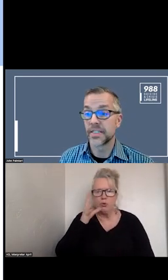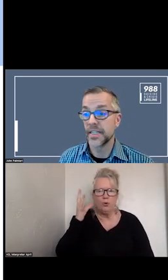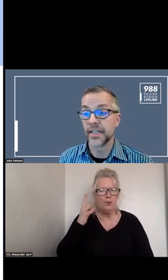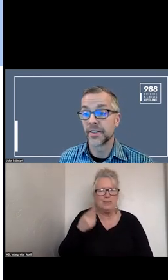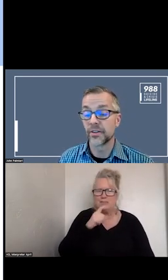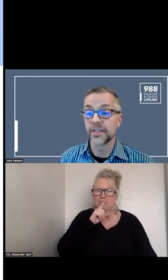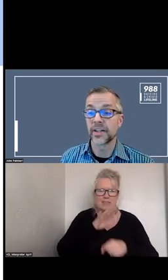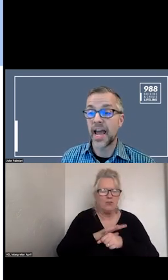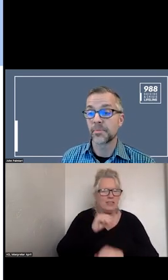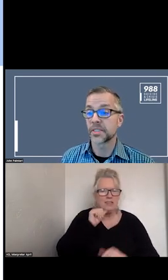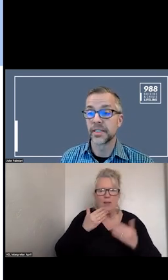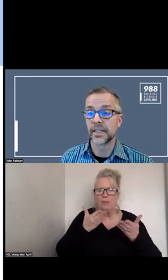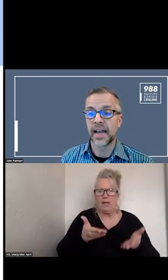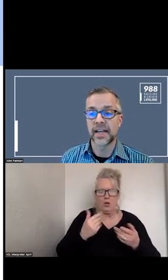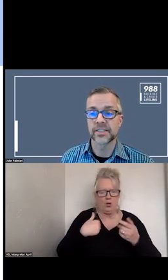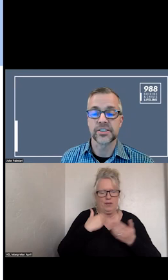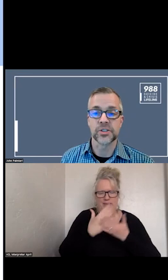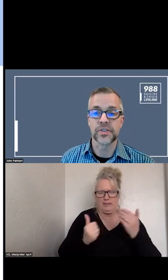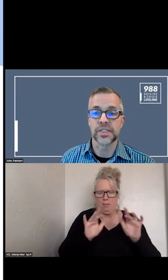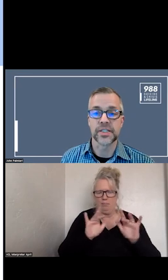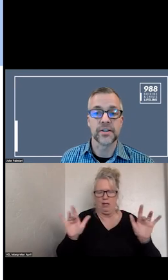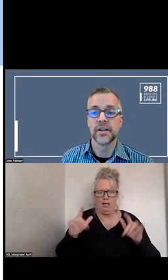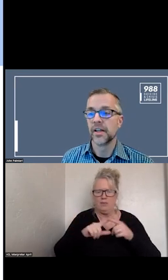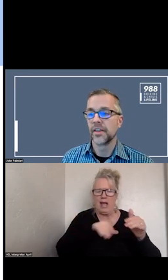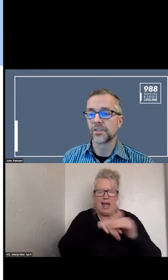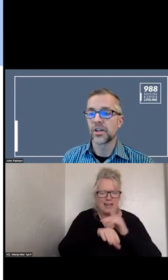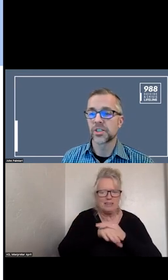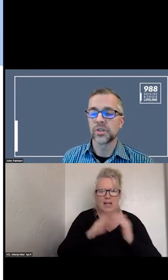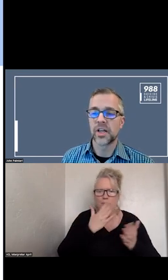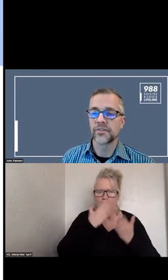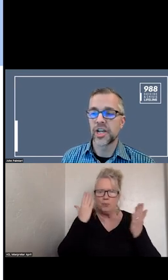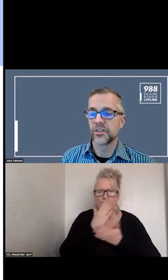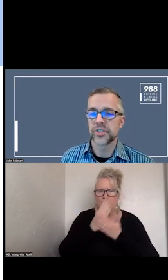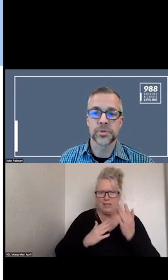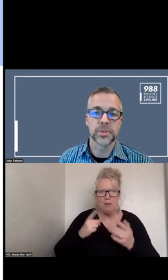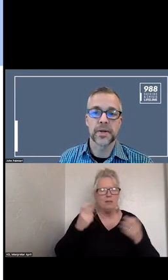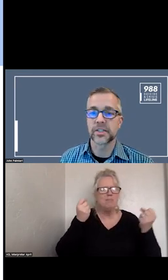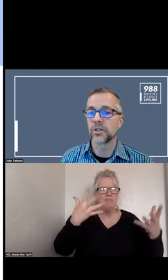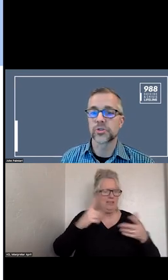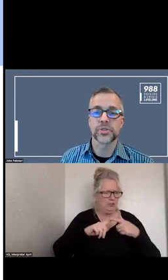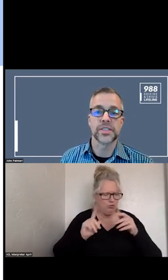GUARANTEE. THERE ARE GAPS IN ACCESS TO SERVICES THERE. THERE IS ALSO A LOT OF CHALLENGES WITH RESPECT TO CULTURE